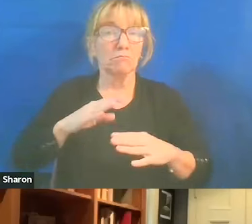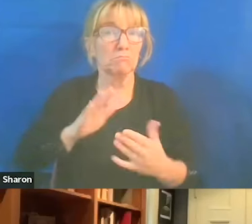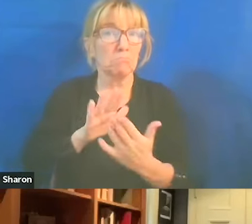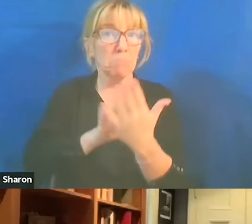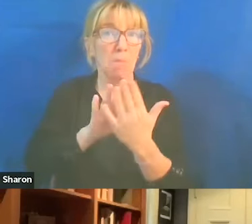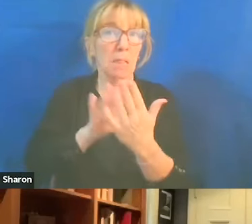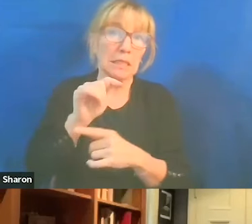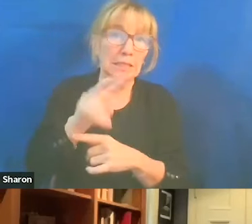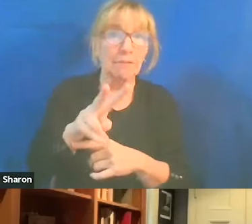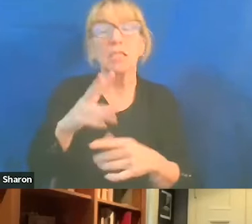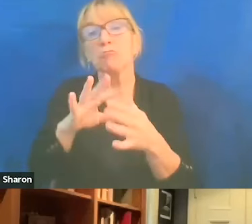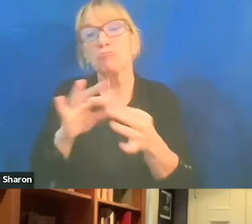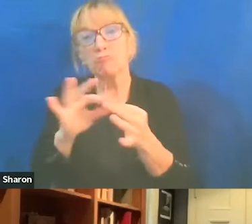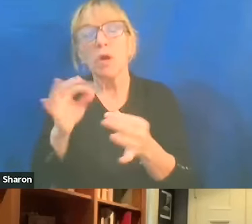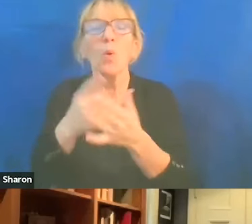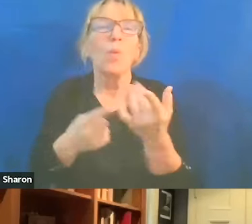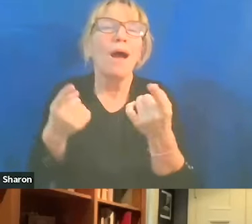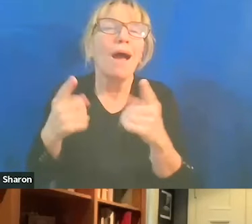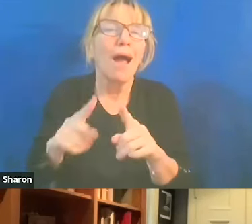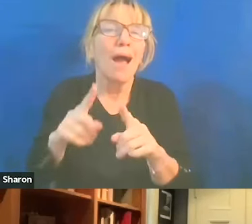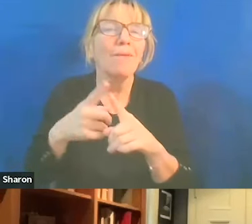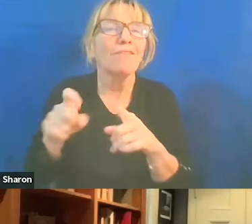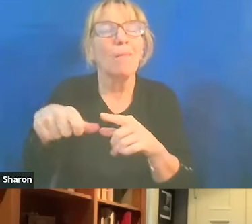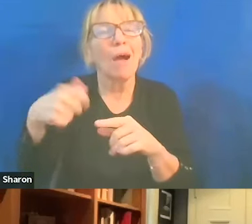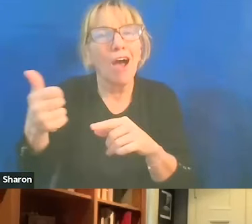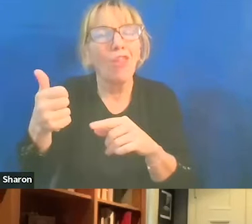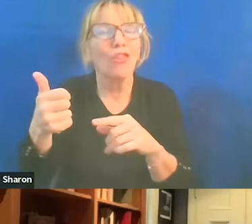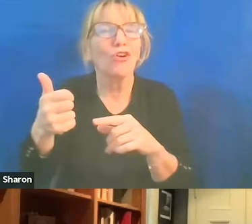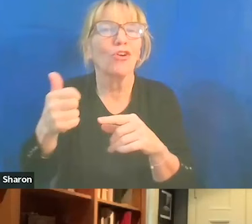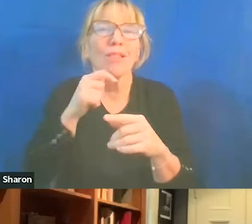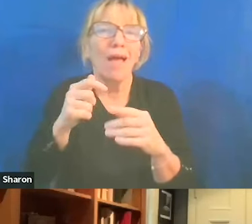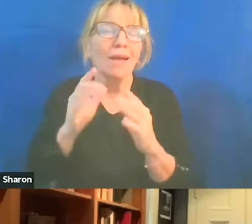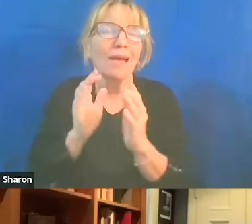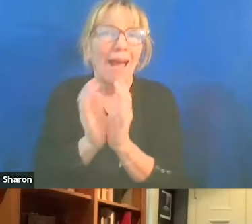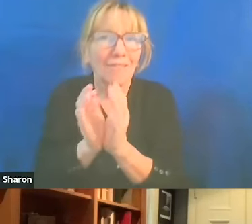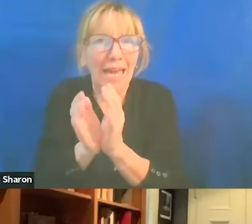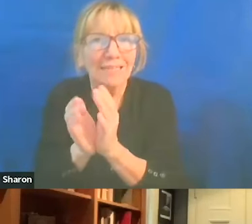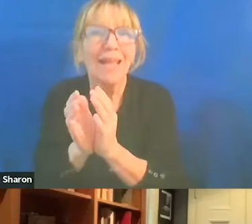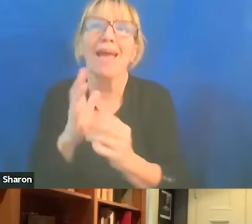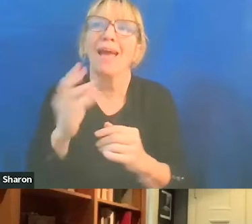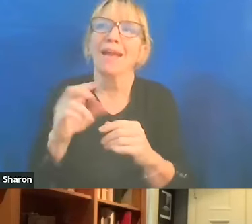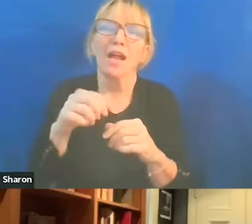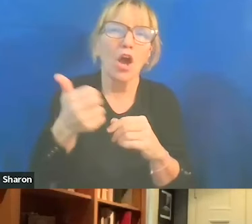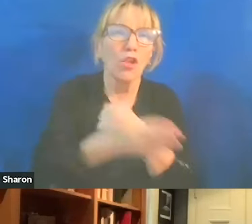These are the lessons from Afghanistan. This is what... This is the rabbit hole you may be going down.